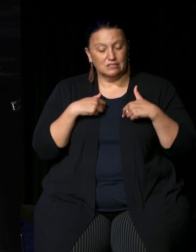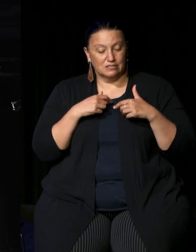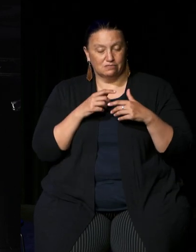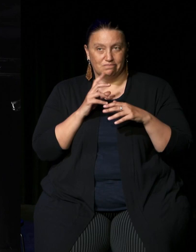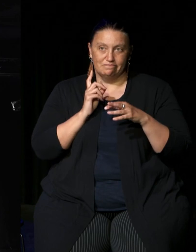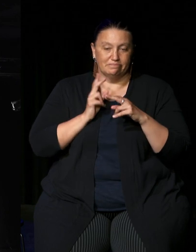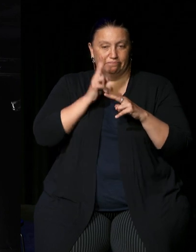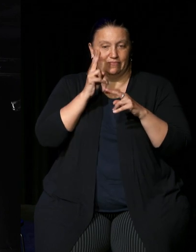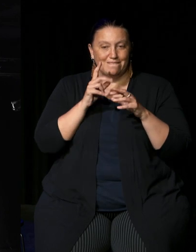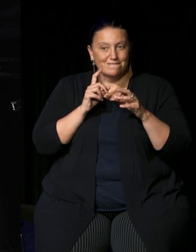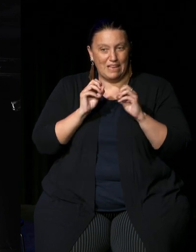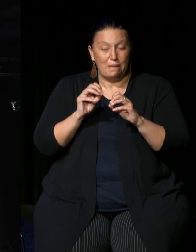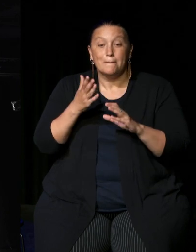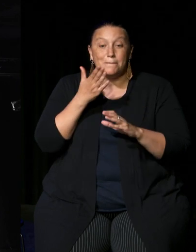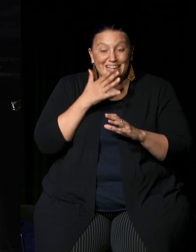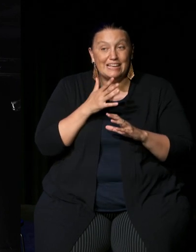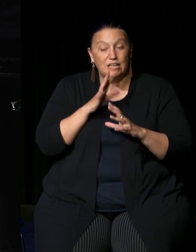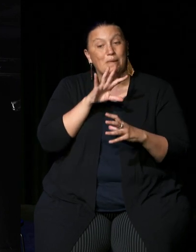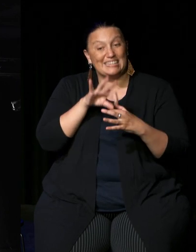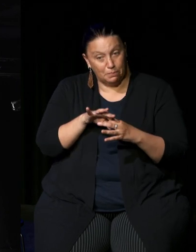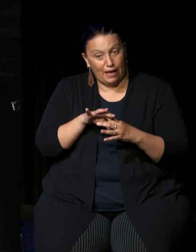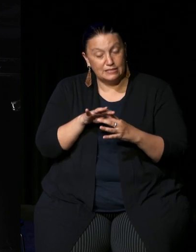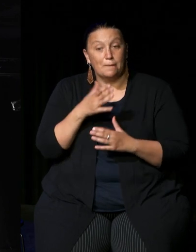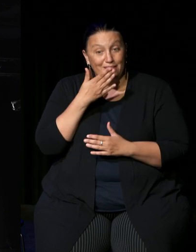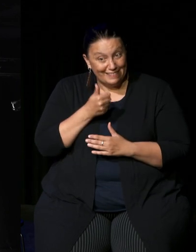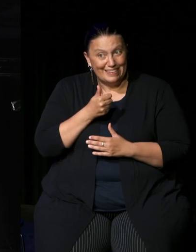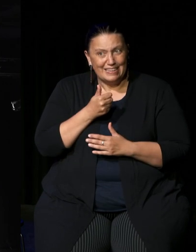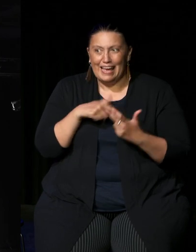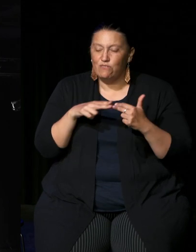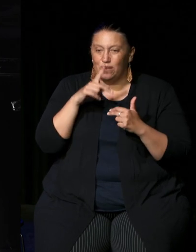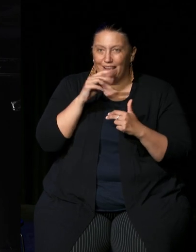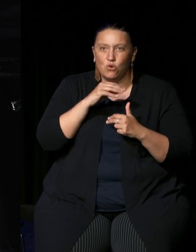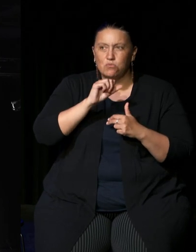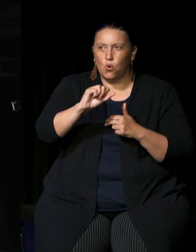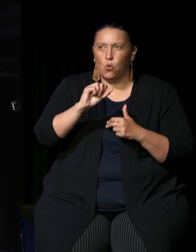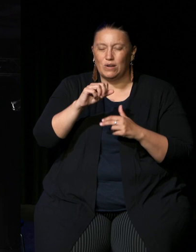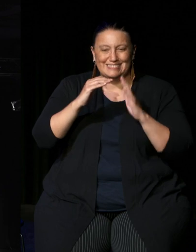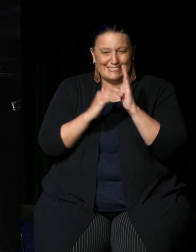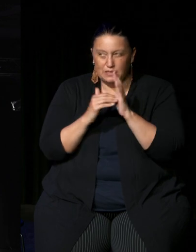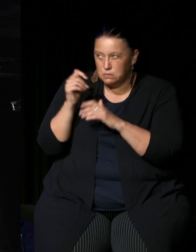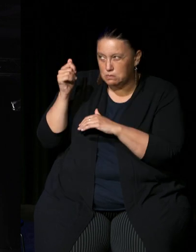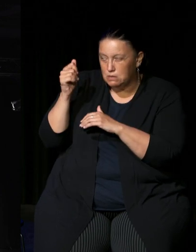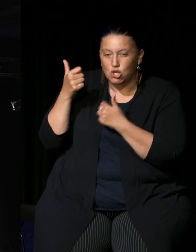we ask you to do that so if you can please if you can do it from your seat and use that QR code I